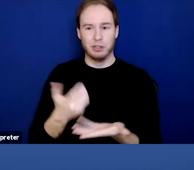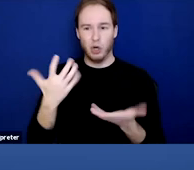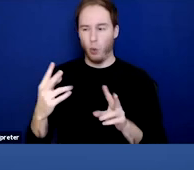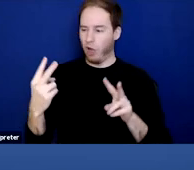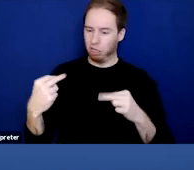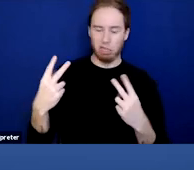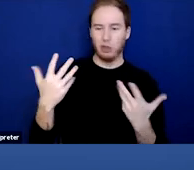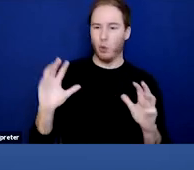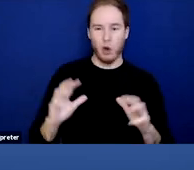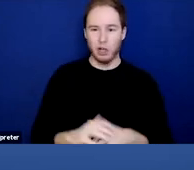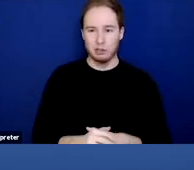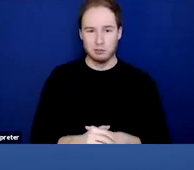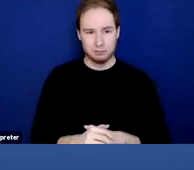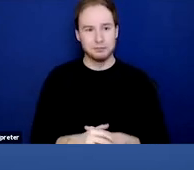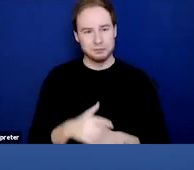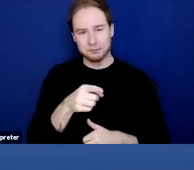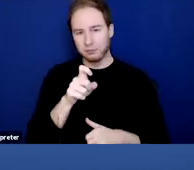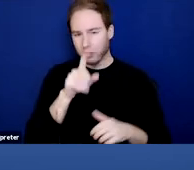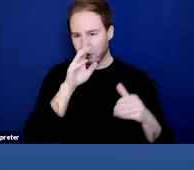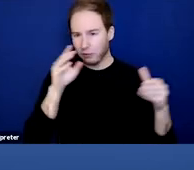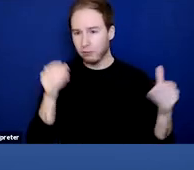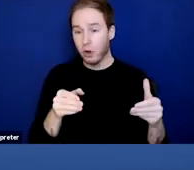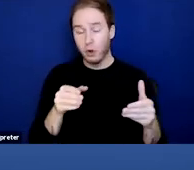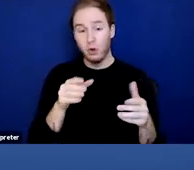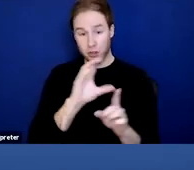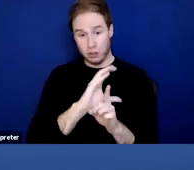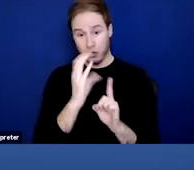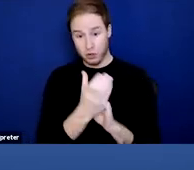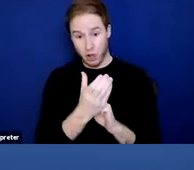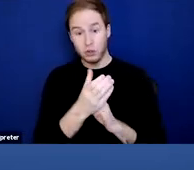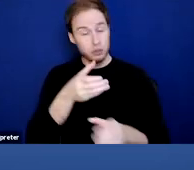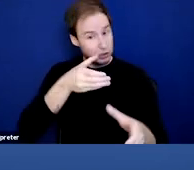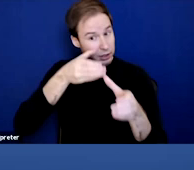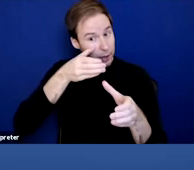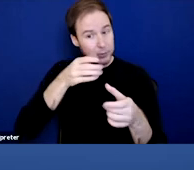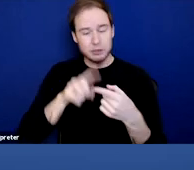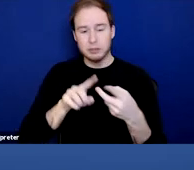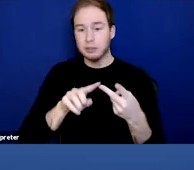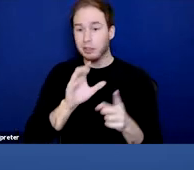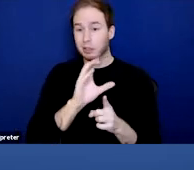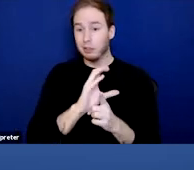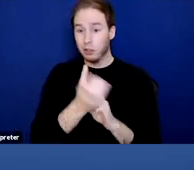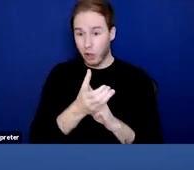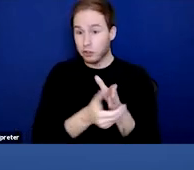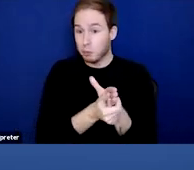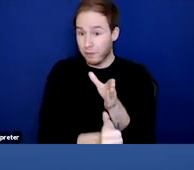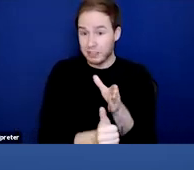We also need to focus on not just cultural competency, but cultural proficiency and cultural humility.